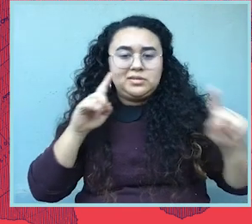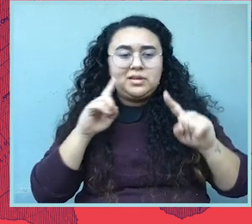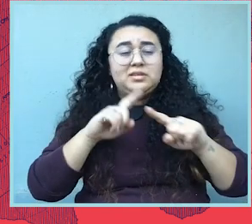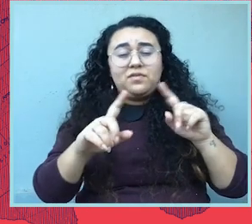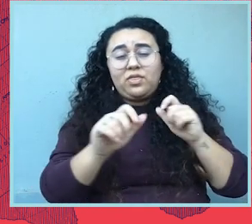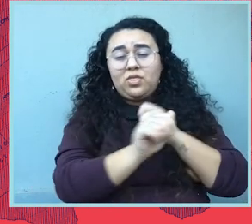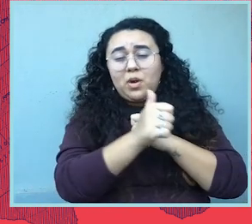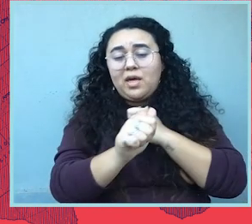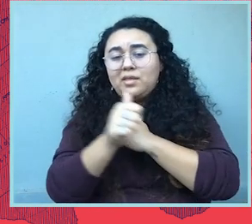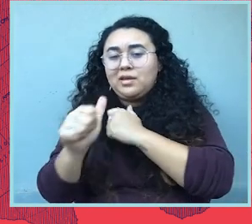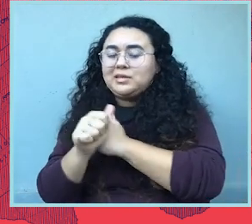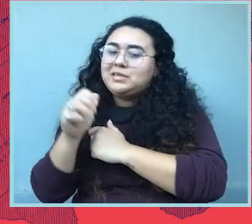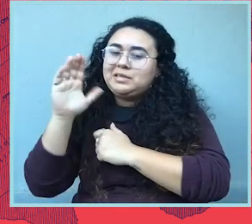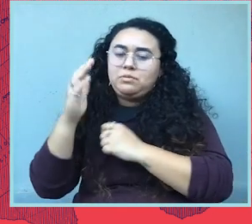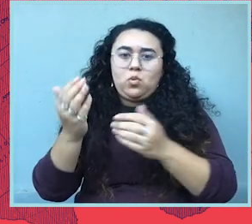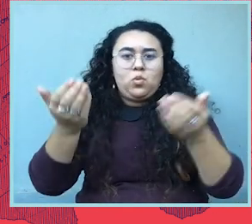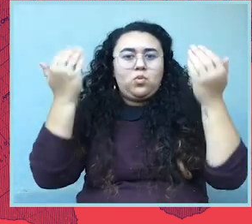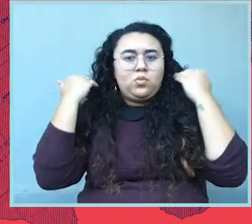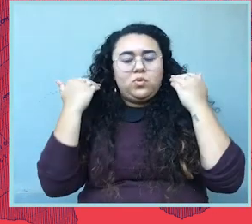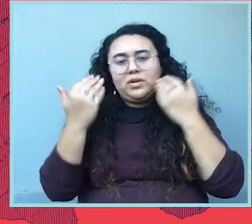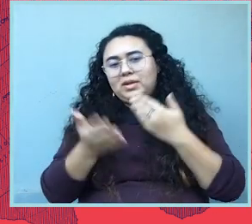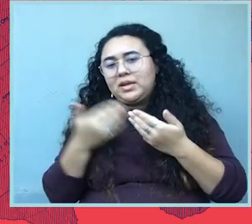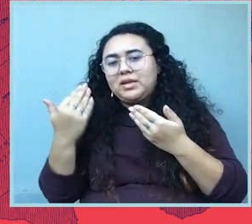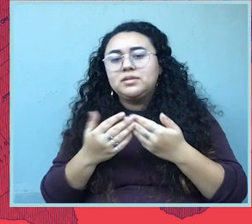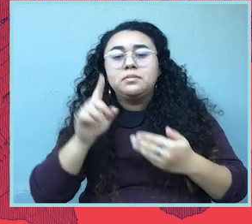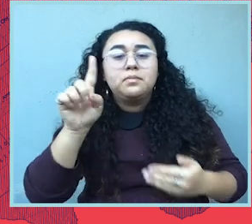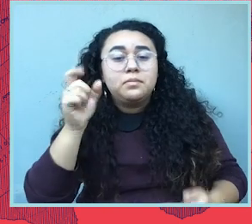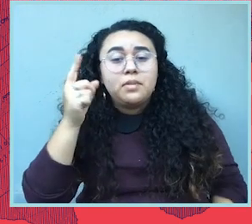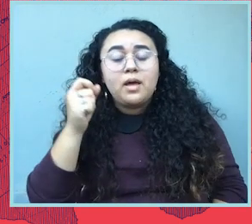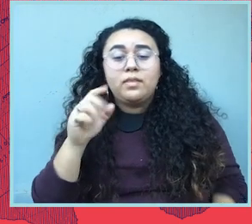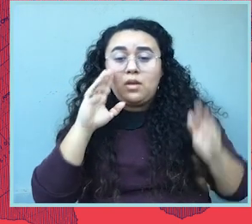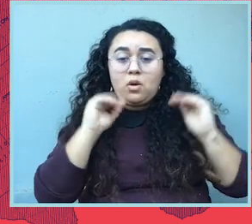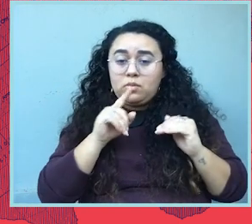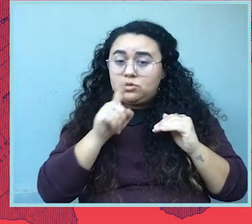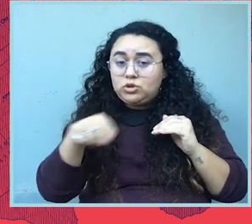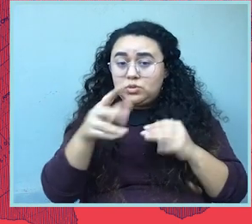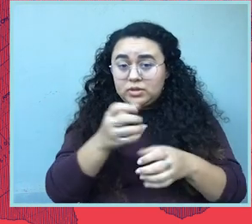When we hear about all of the. But it can seem really overwhelming.